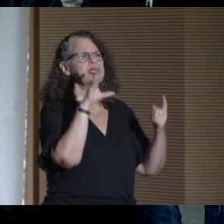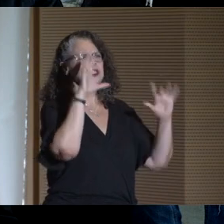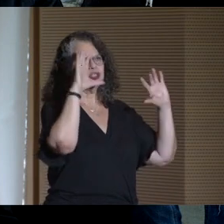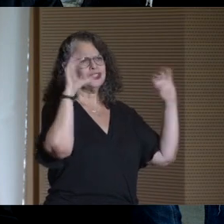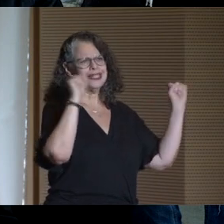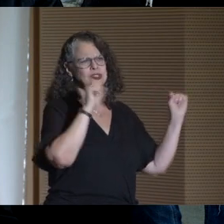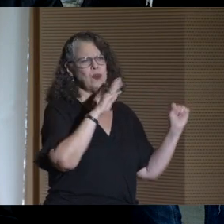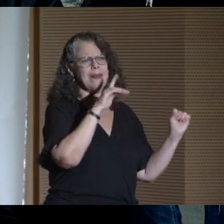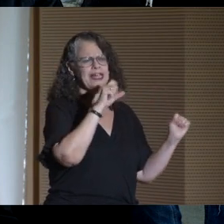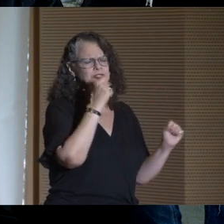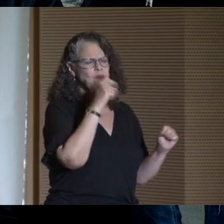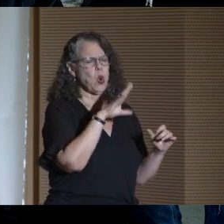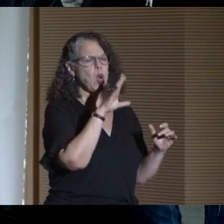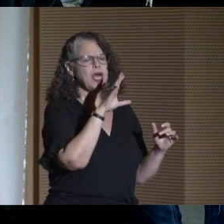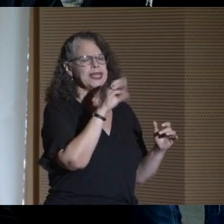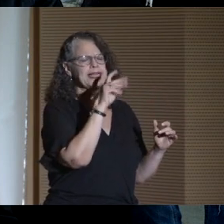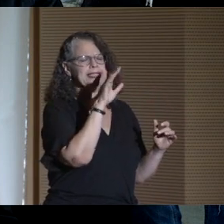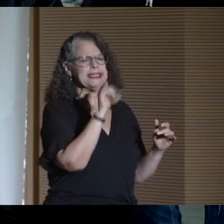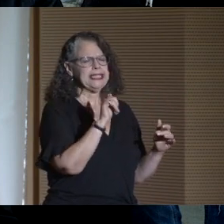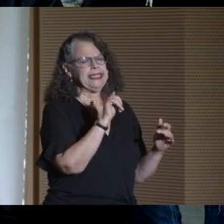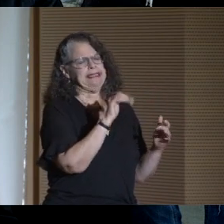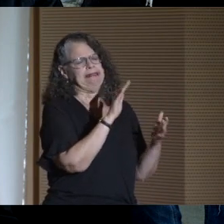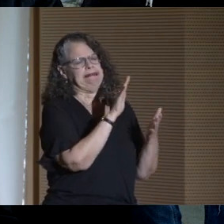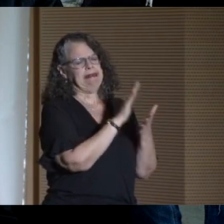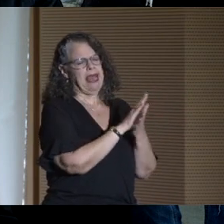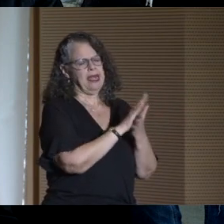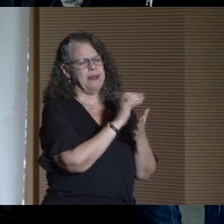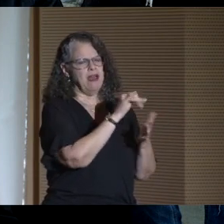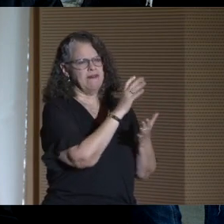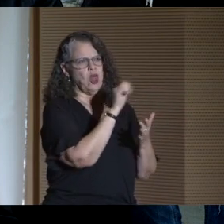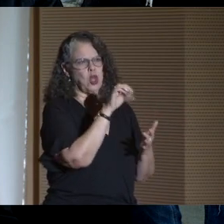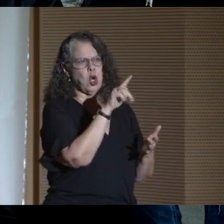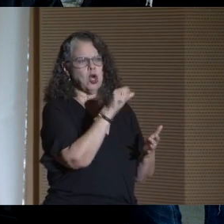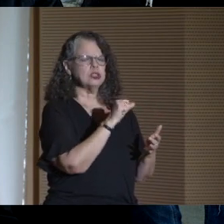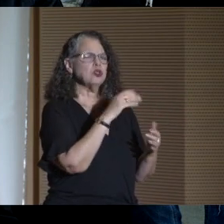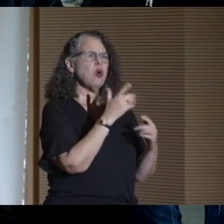at the City College Academy of the Arts, one of our 20 early college high schools,